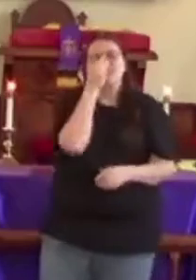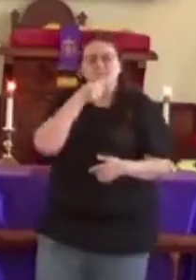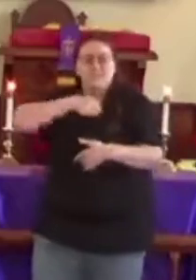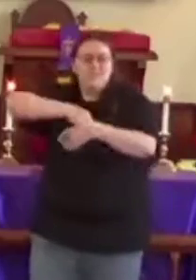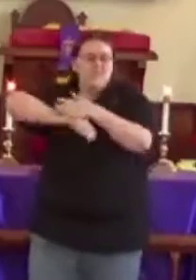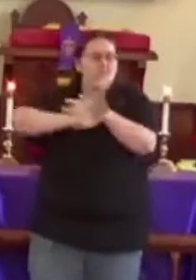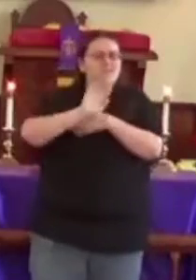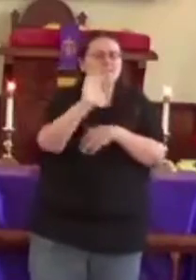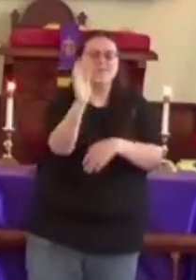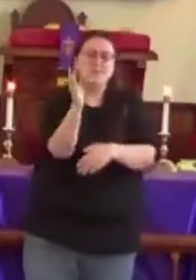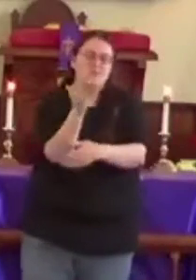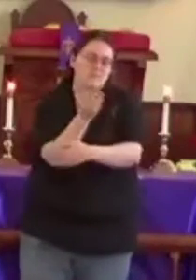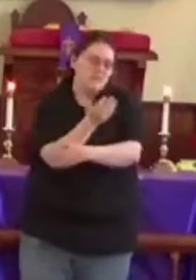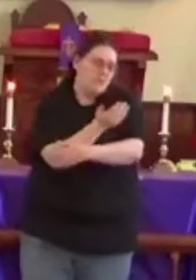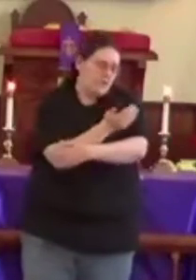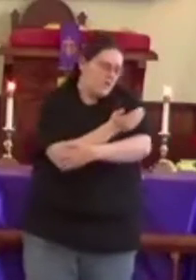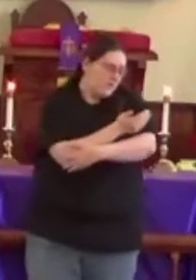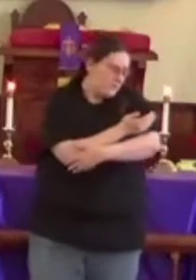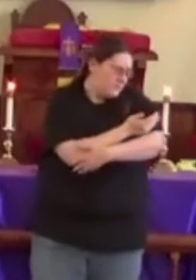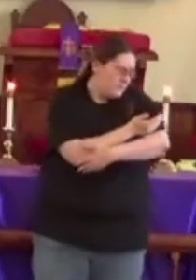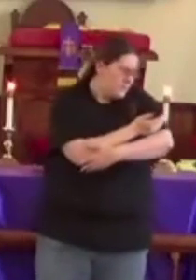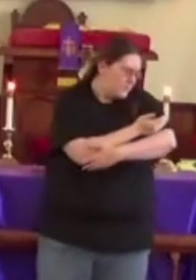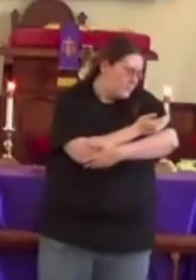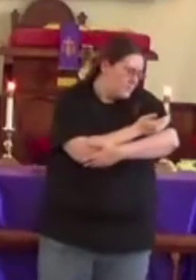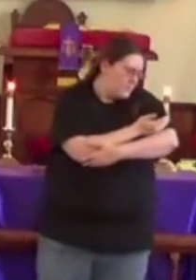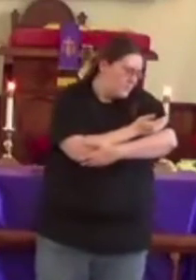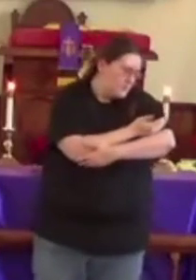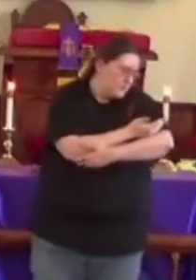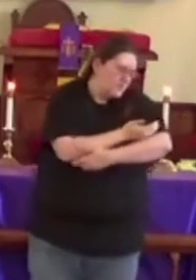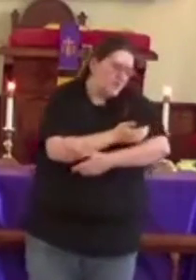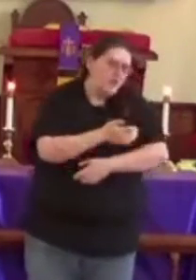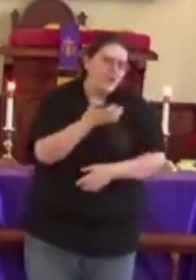Sleeping in your arms